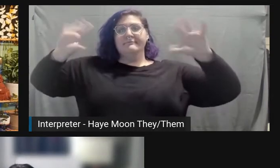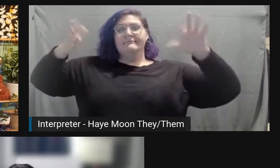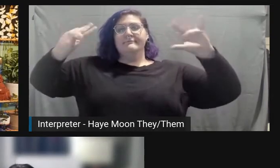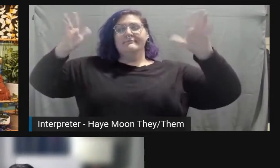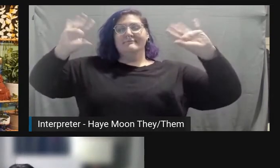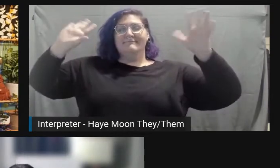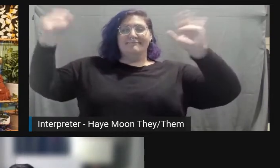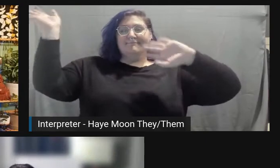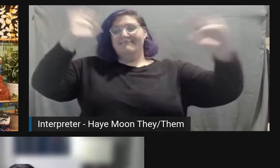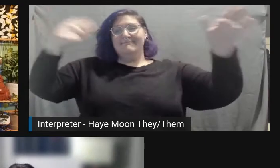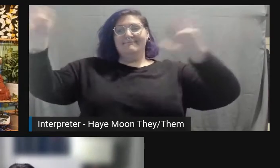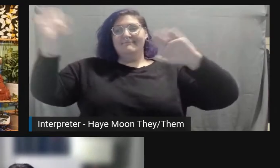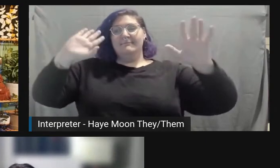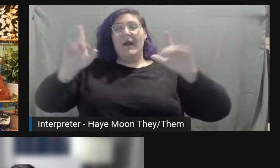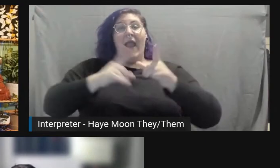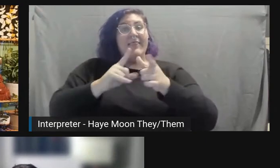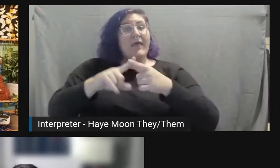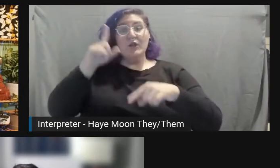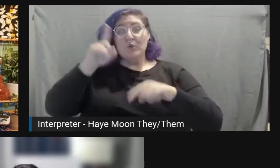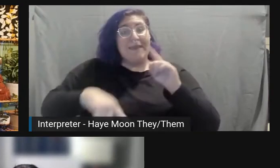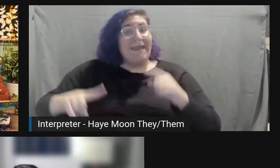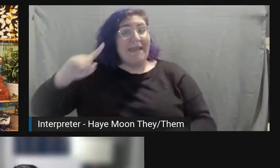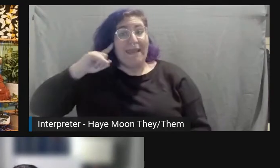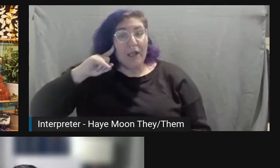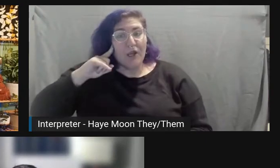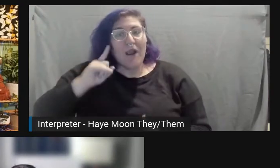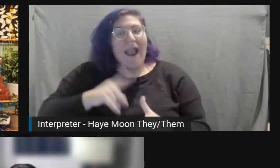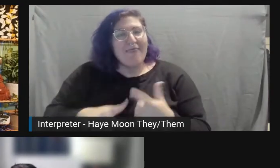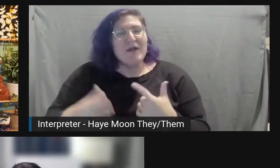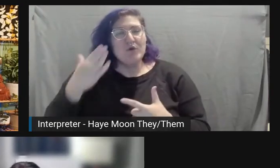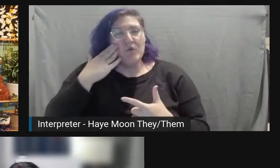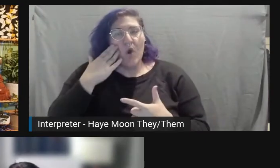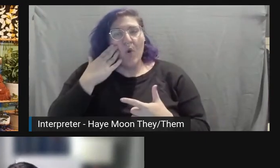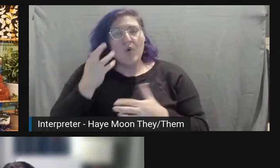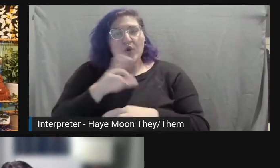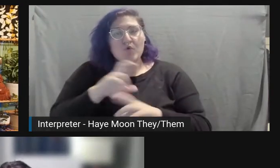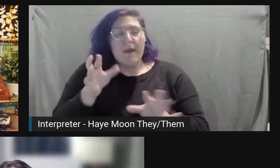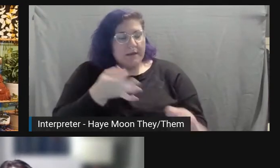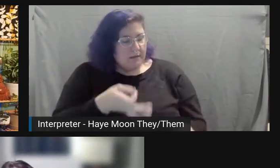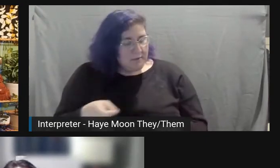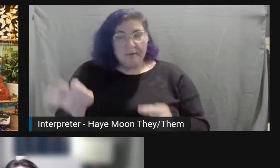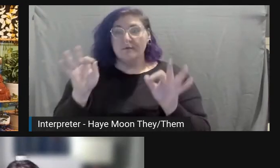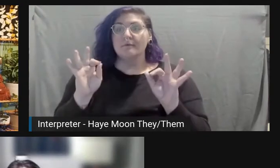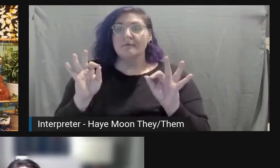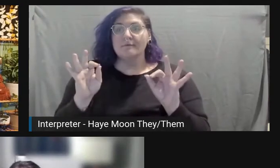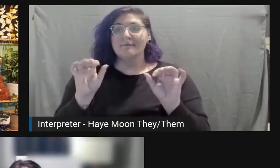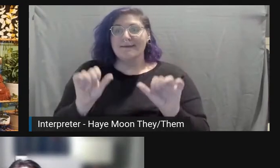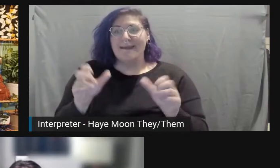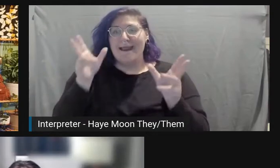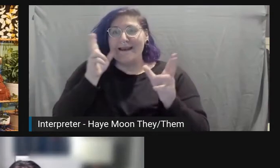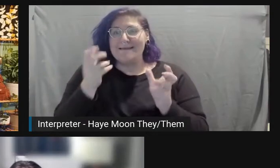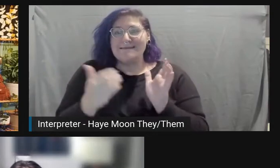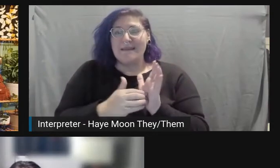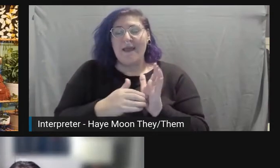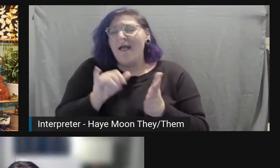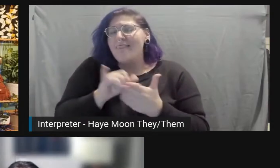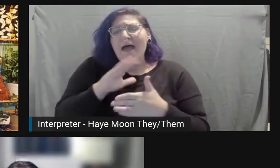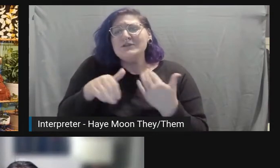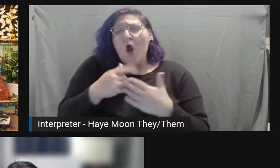It was the only thing that we could think to do because in order to make a safe space for any people,